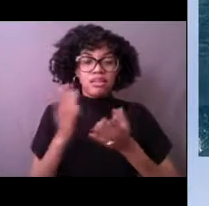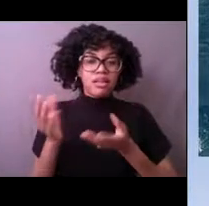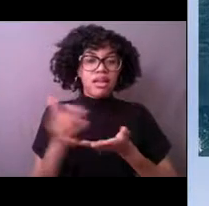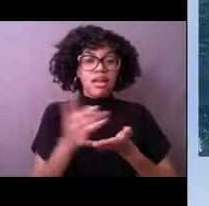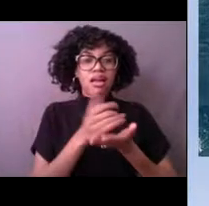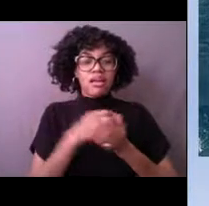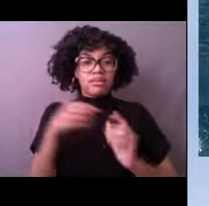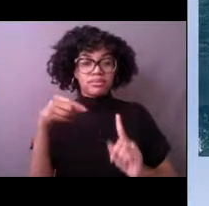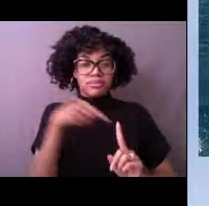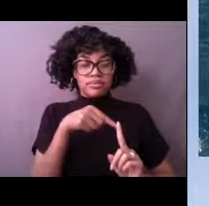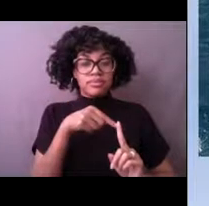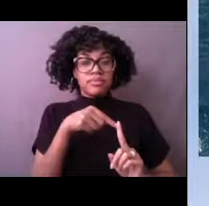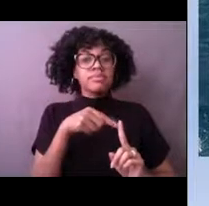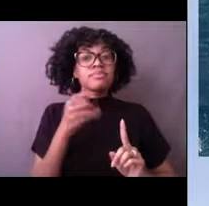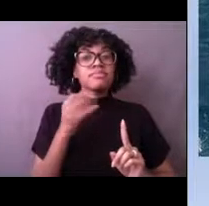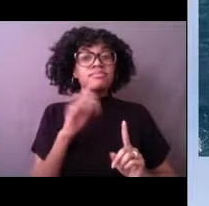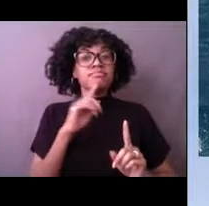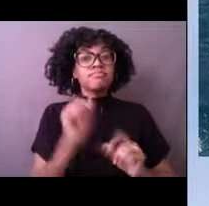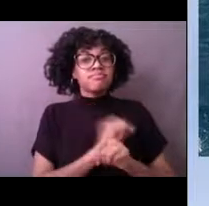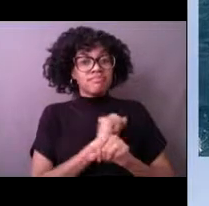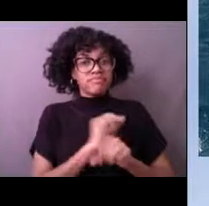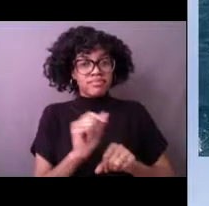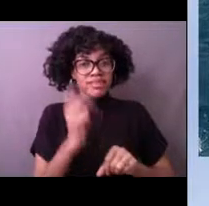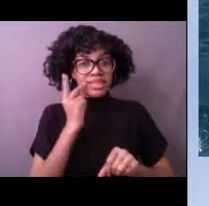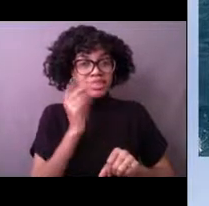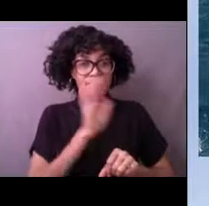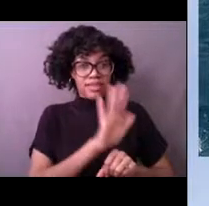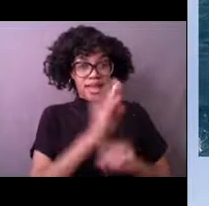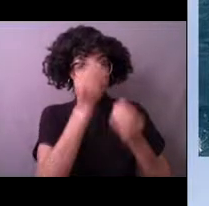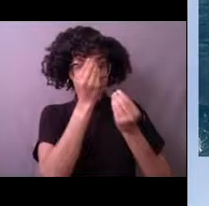to this middle pictures of satellite imagery,